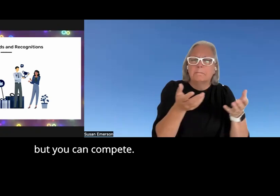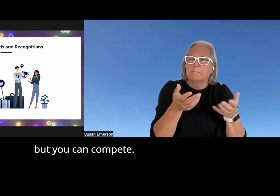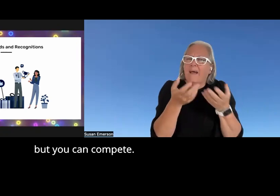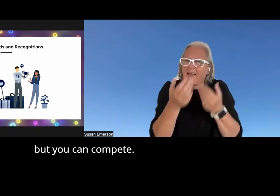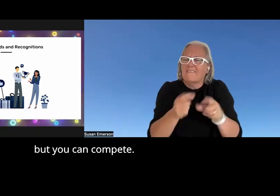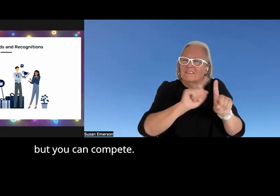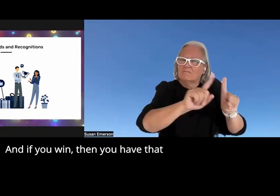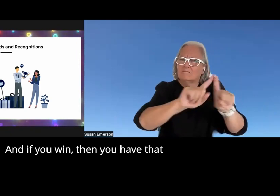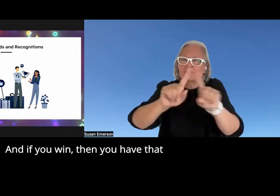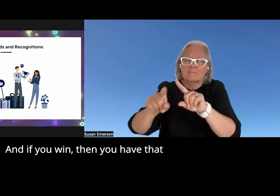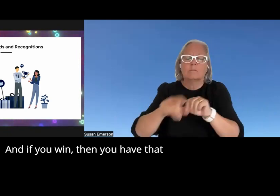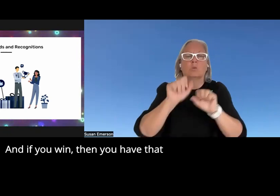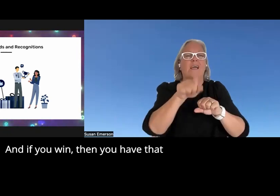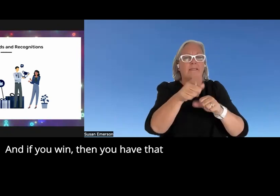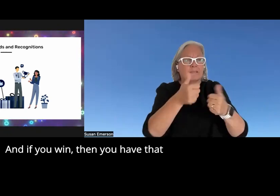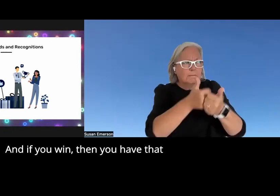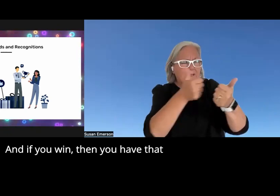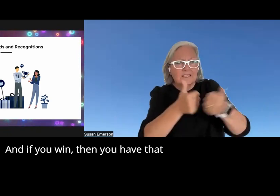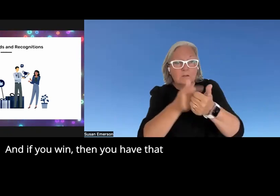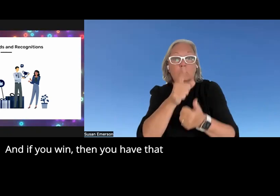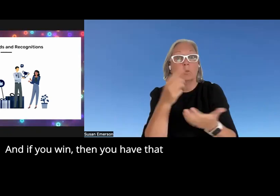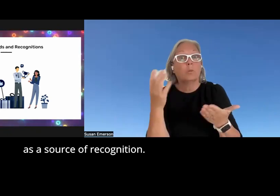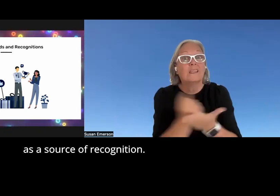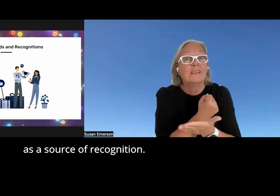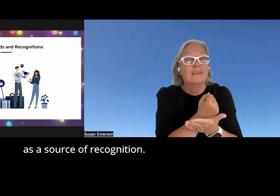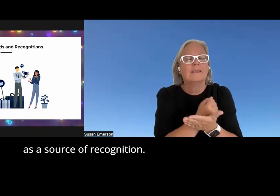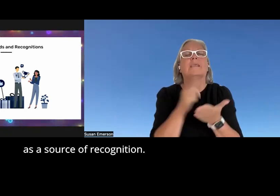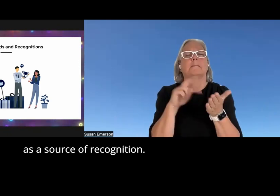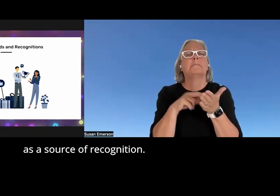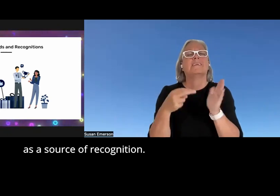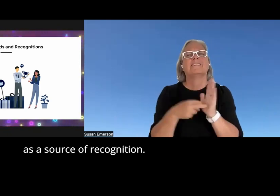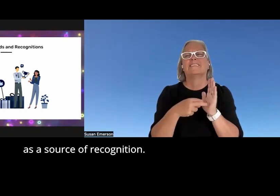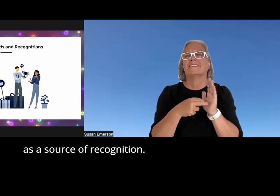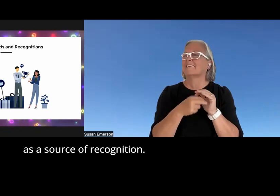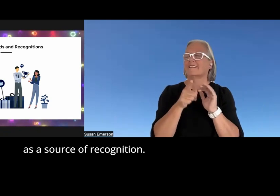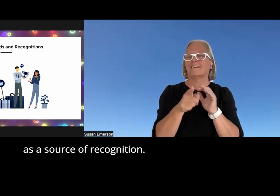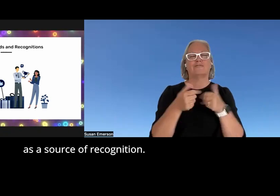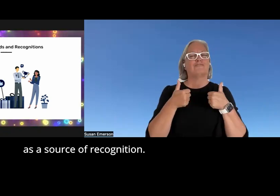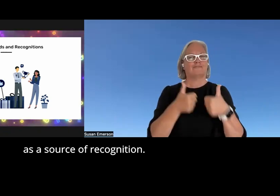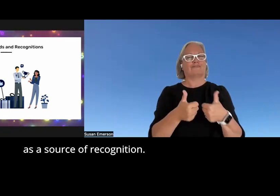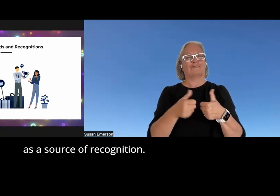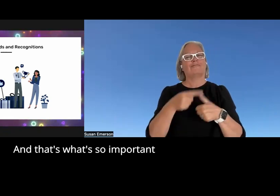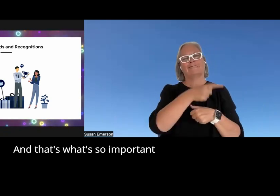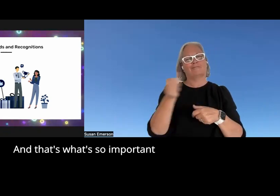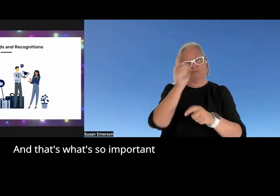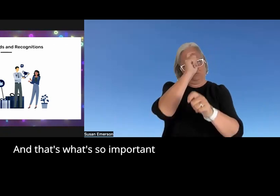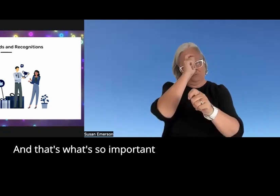but you can compete and if you win then you have that as a source of recognition and that's what's